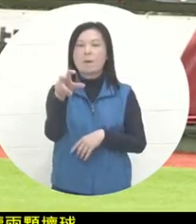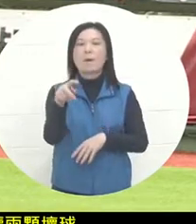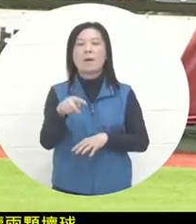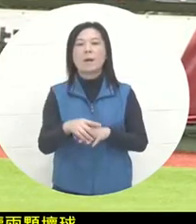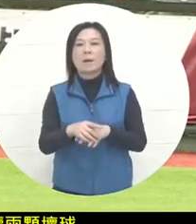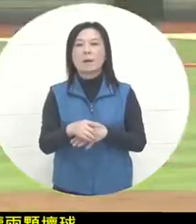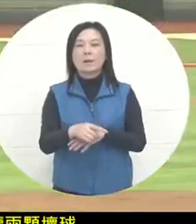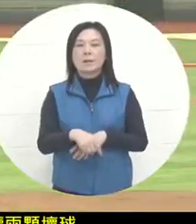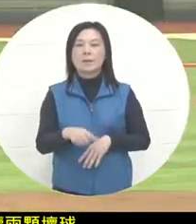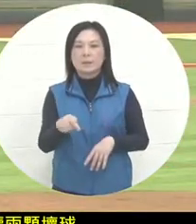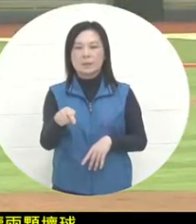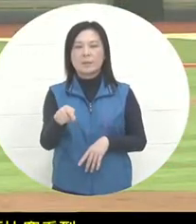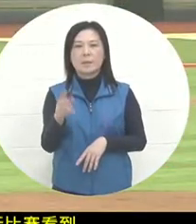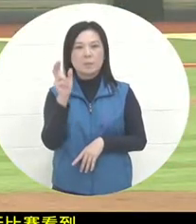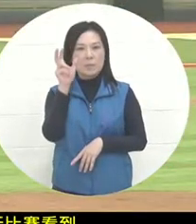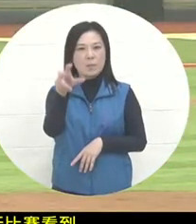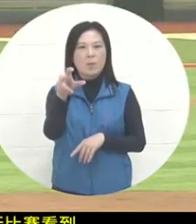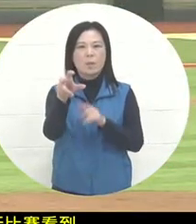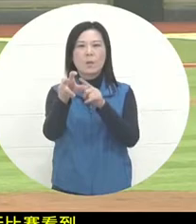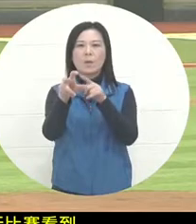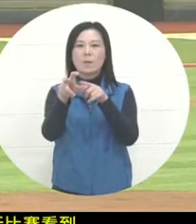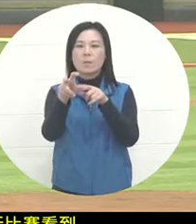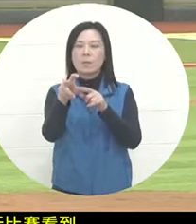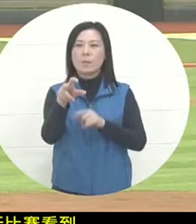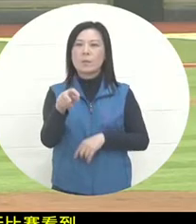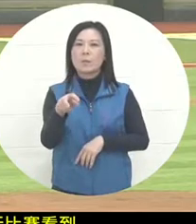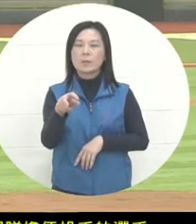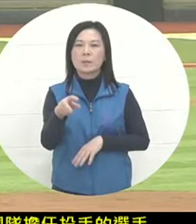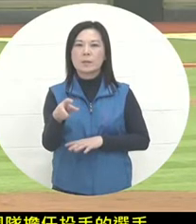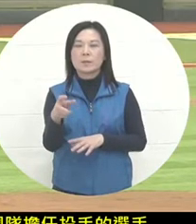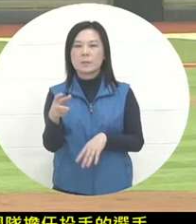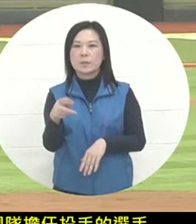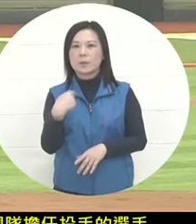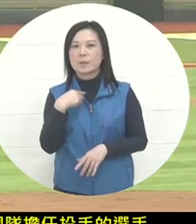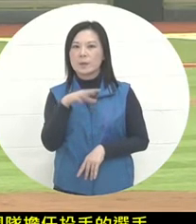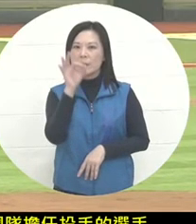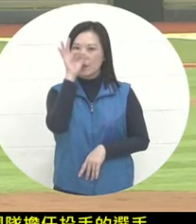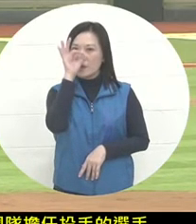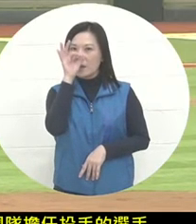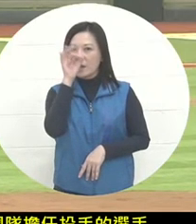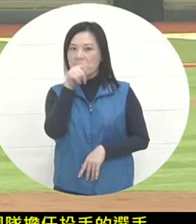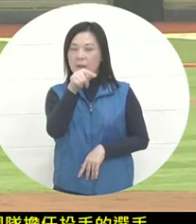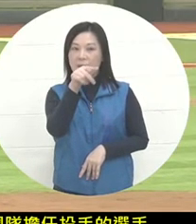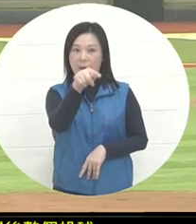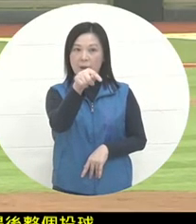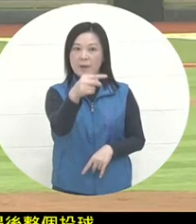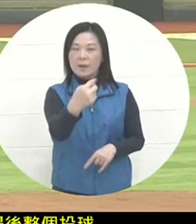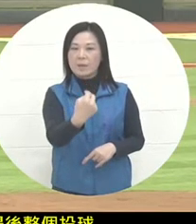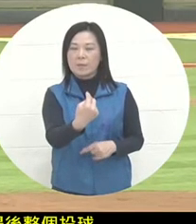In fact, their entire pitching was this kind of evasive pitching. From the signal to the beginning of